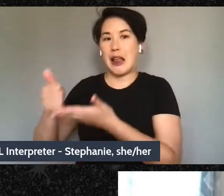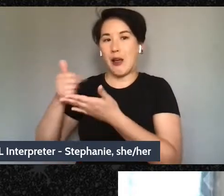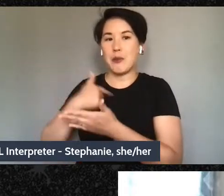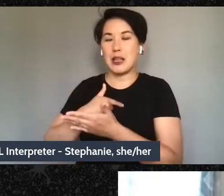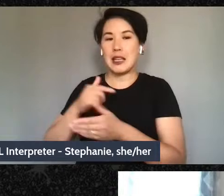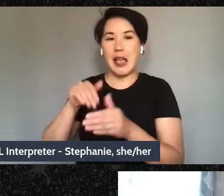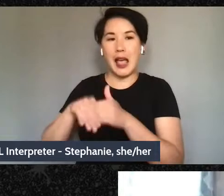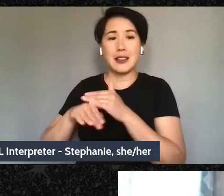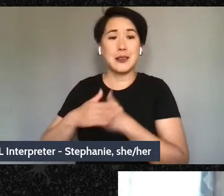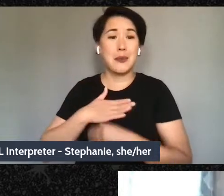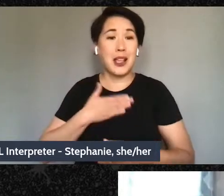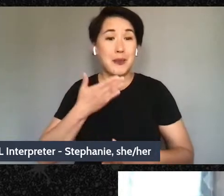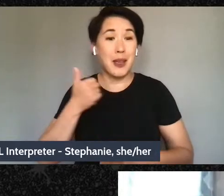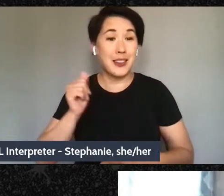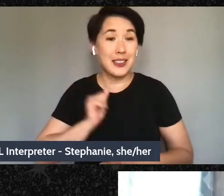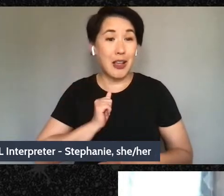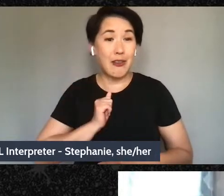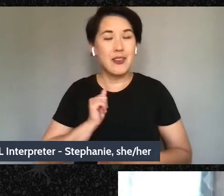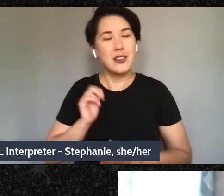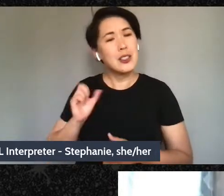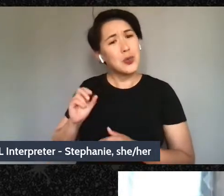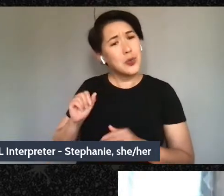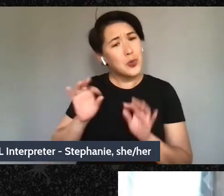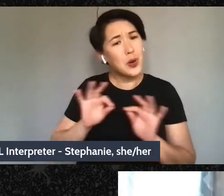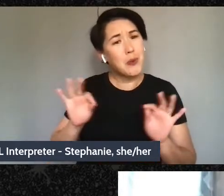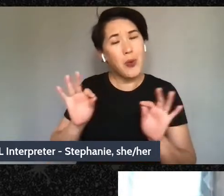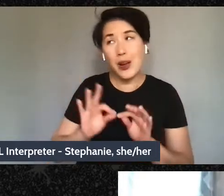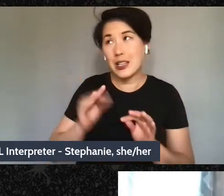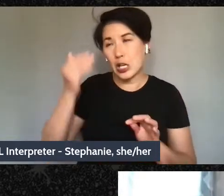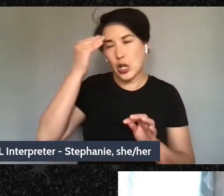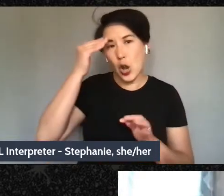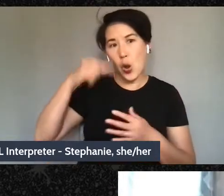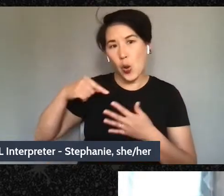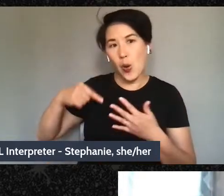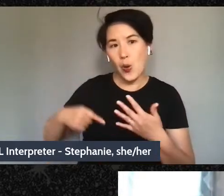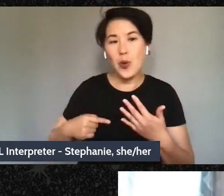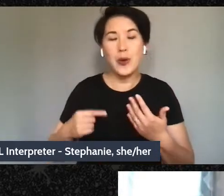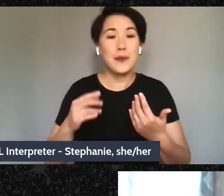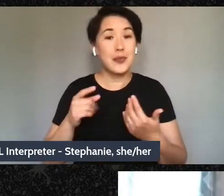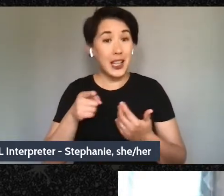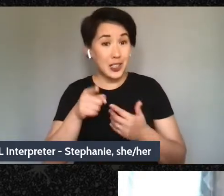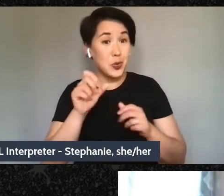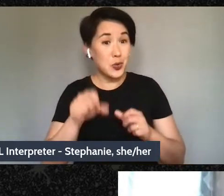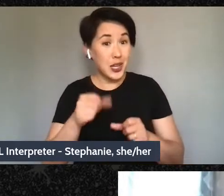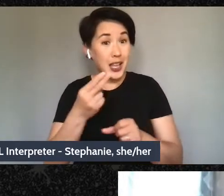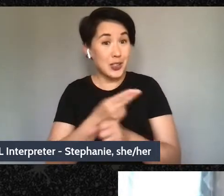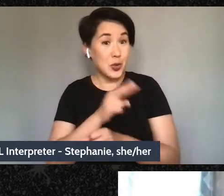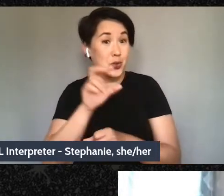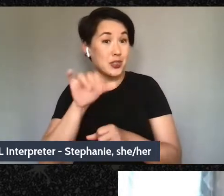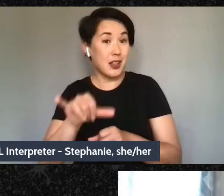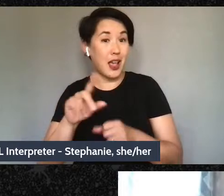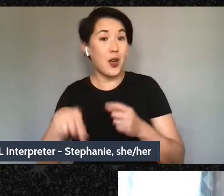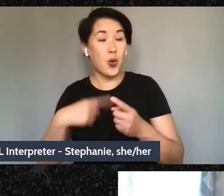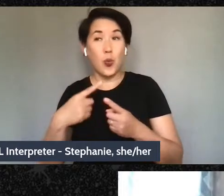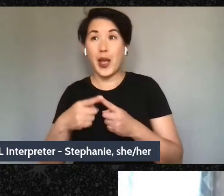And so those are important strategies that you can actually use when you're actually in crisis,